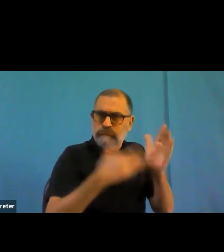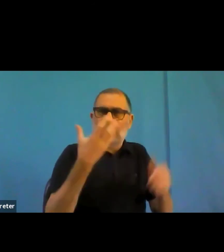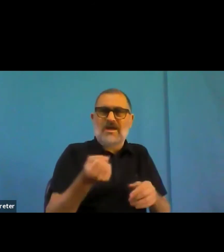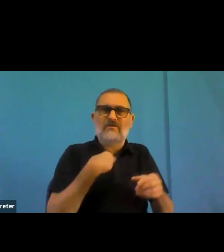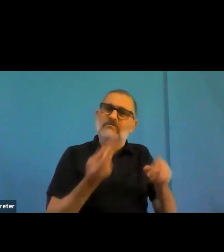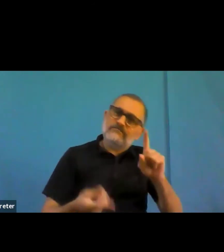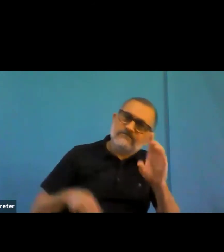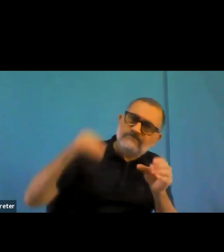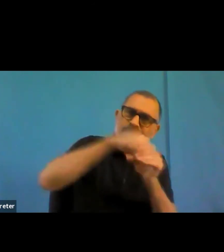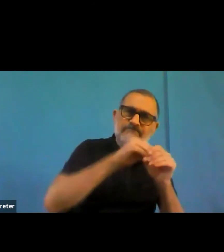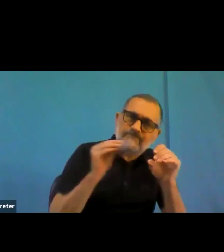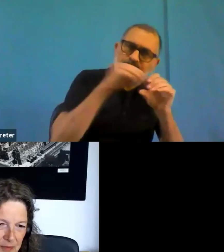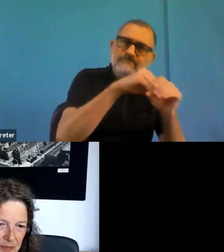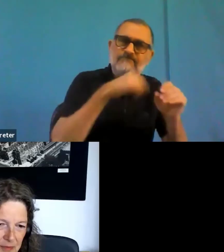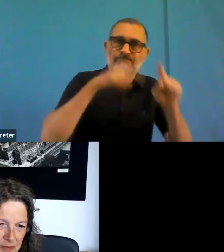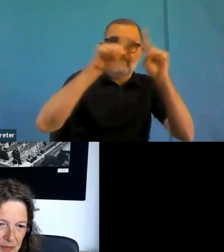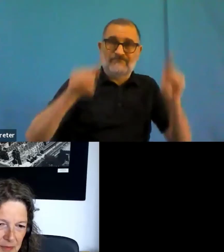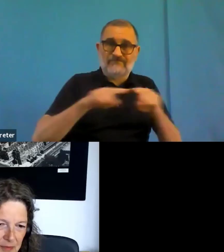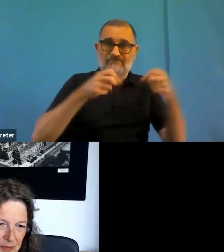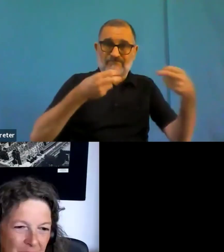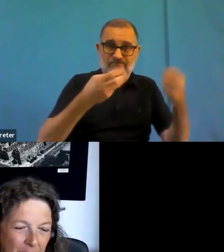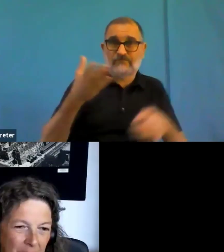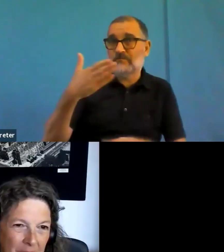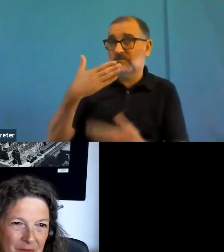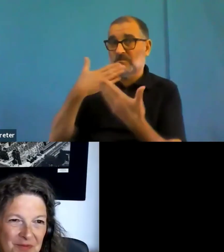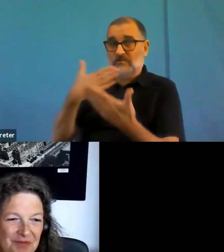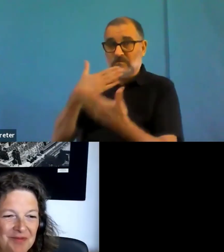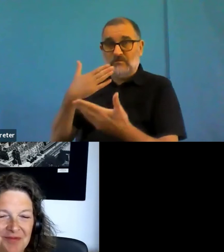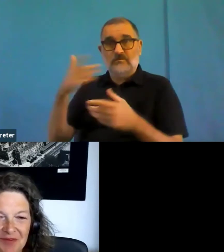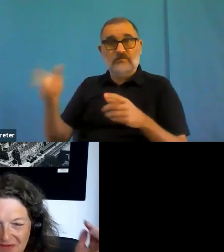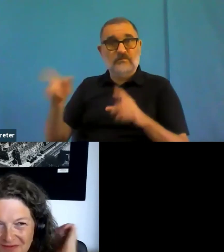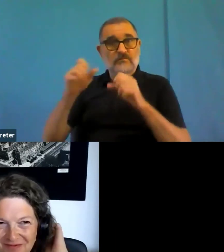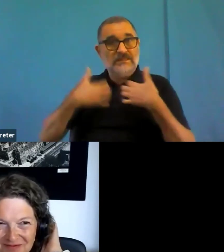But do you have any comments on this on the problems and obstacles?